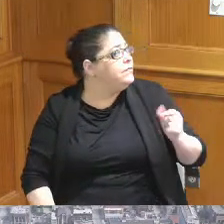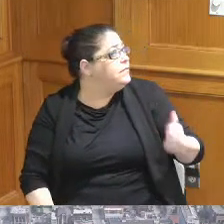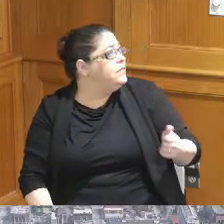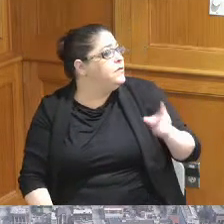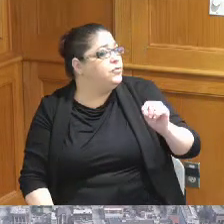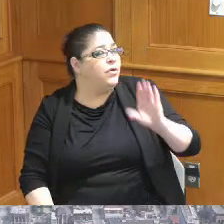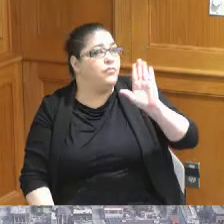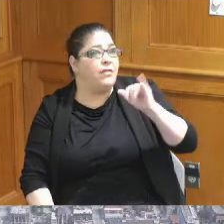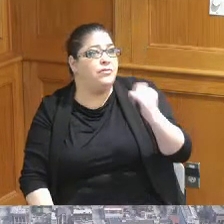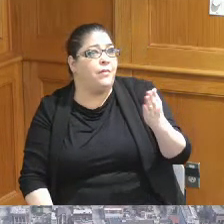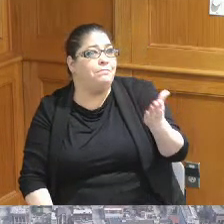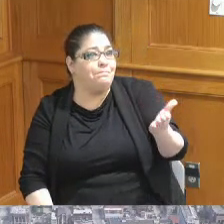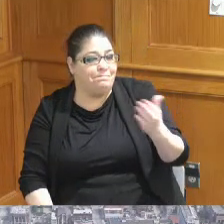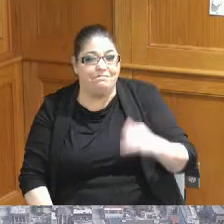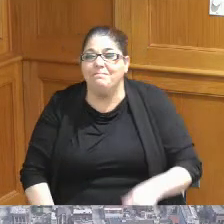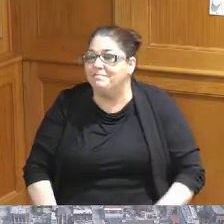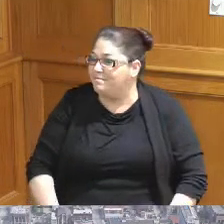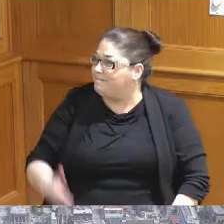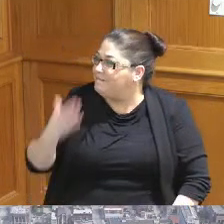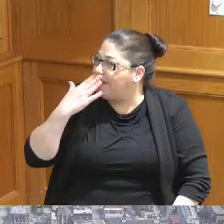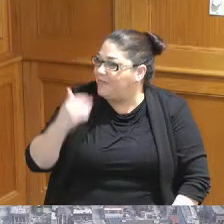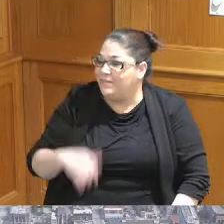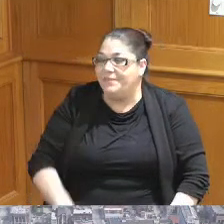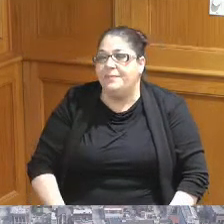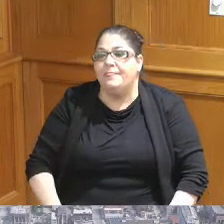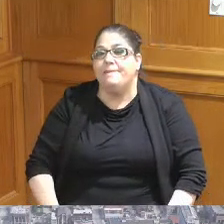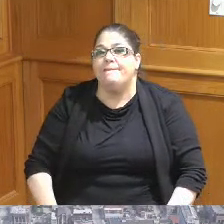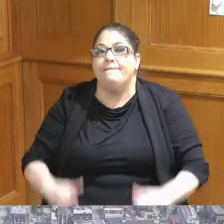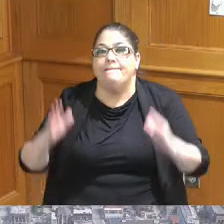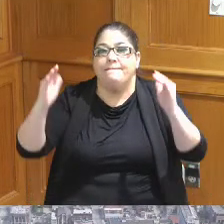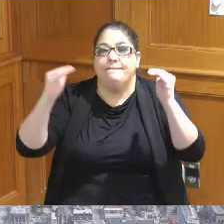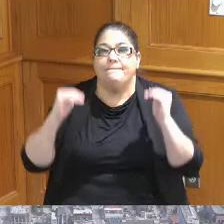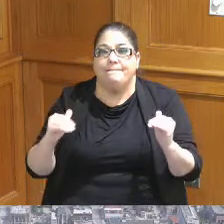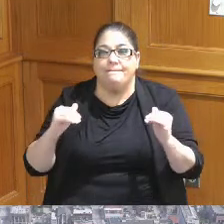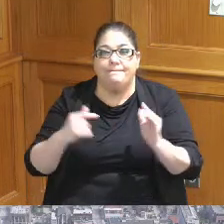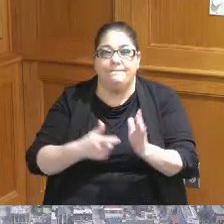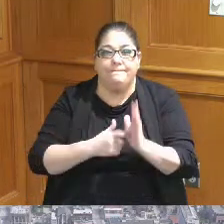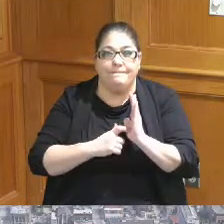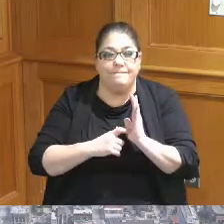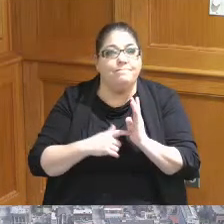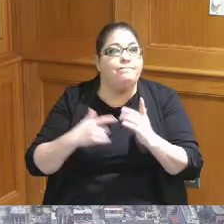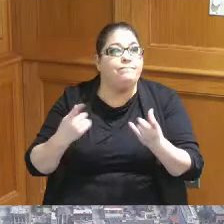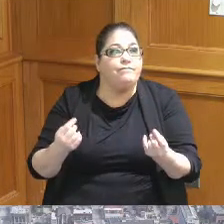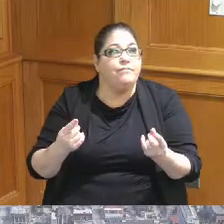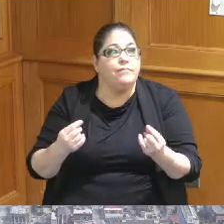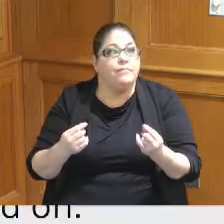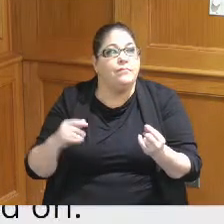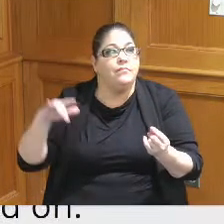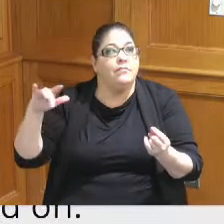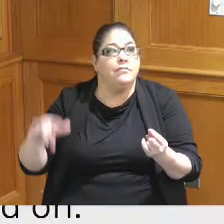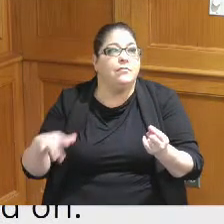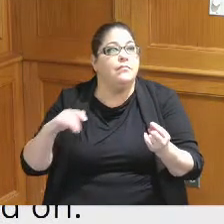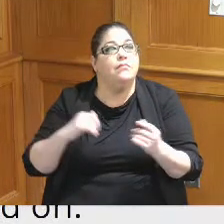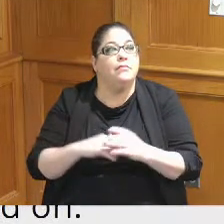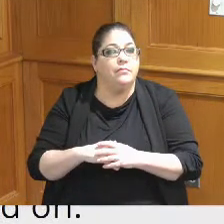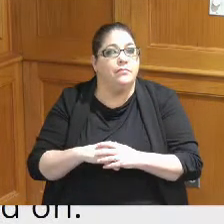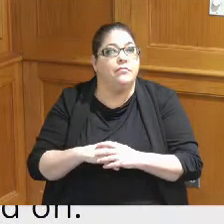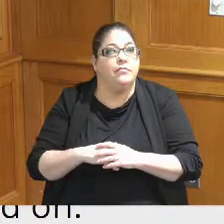okay in terms of next steps on the on the hotel Leslie if you want to hit the slide there so